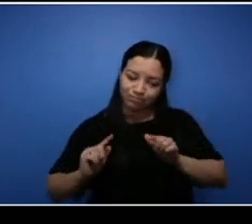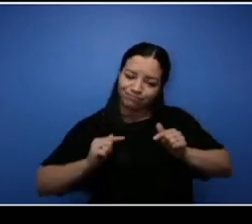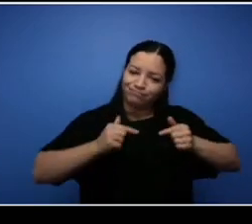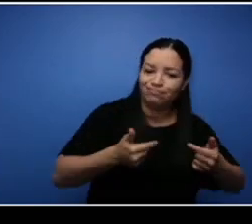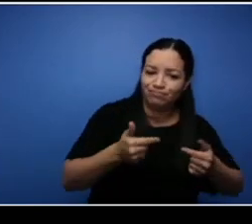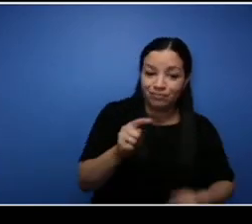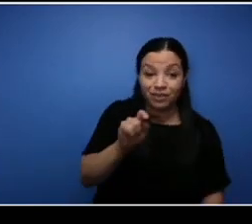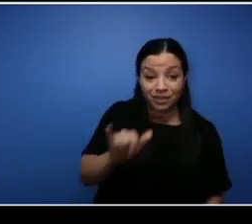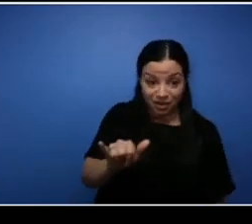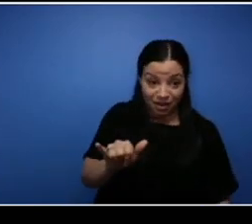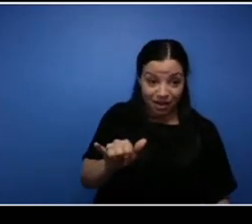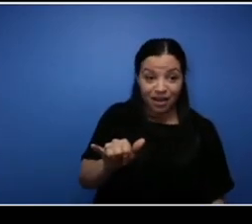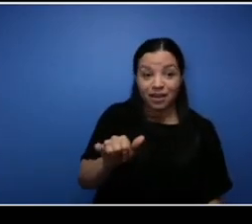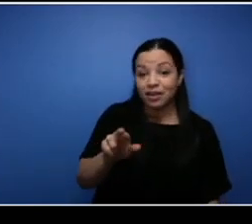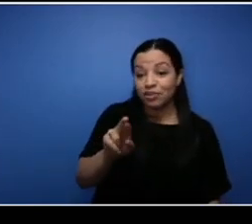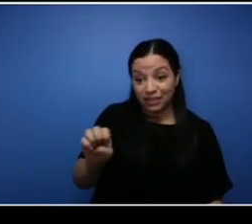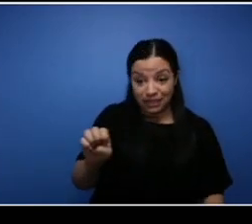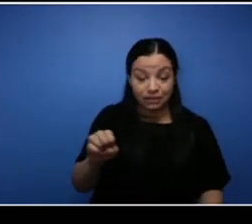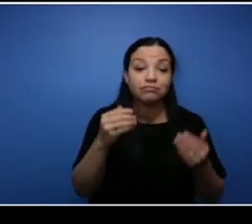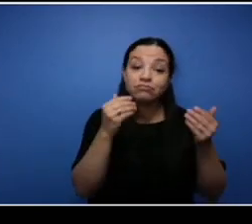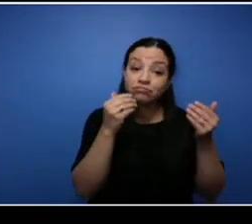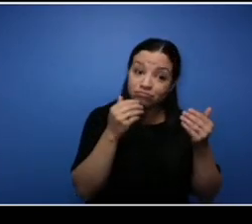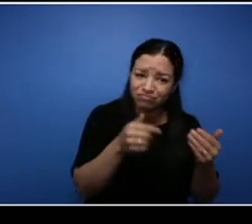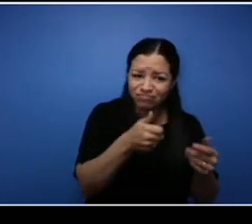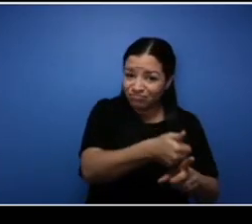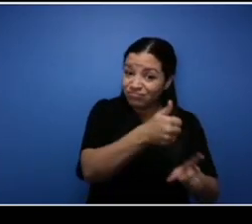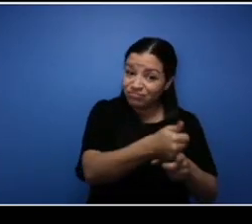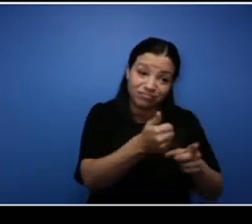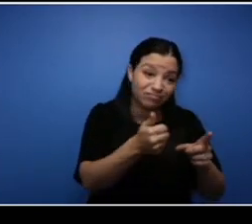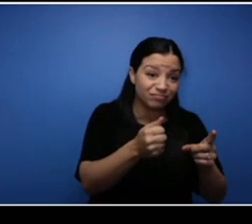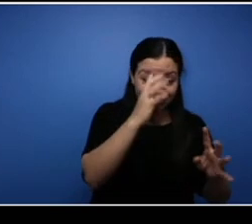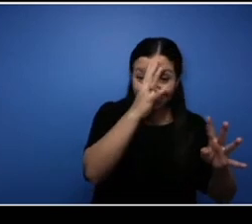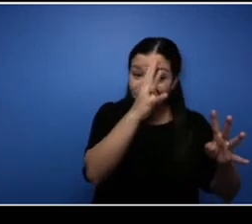hand the floor back over to you Tyree um who again made this event happen today and to